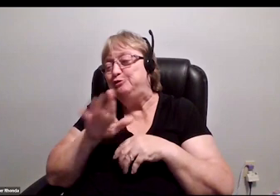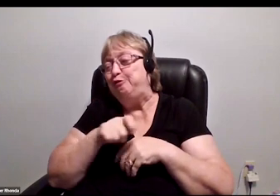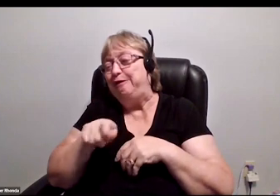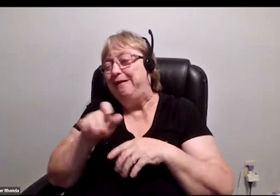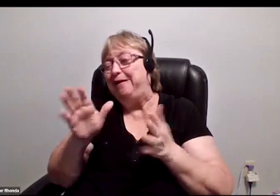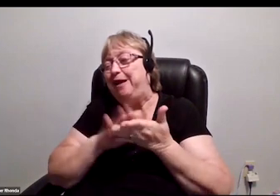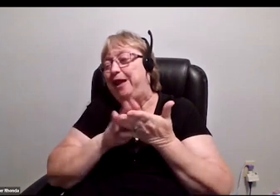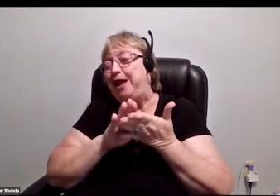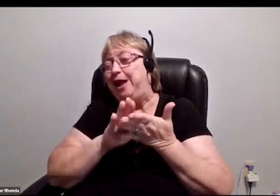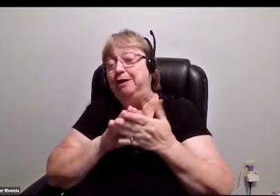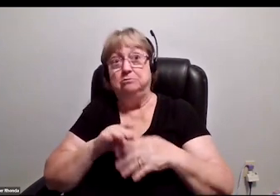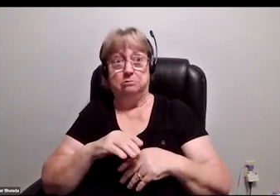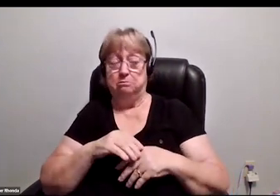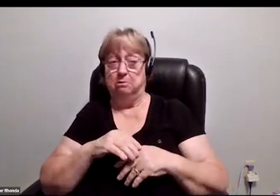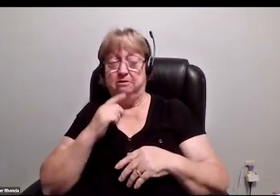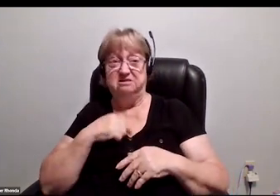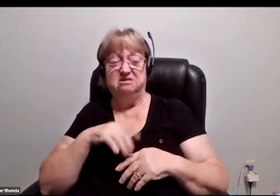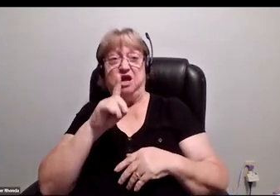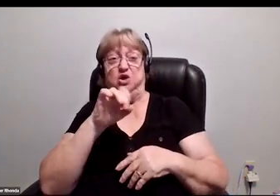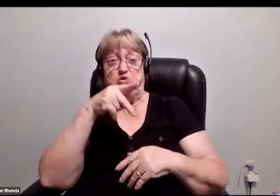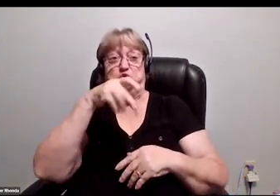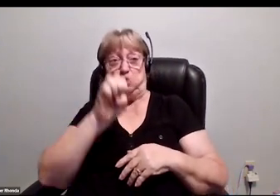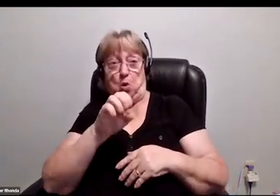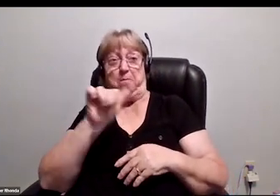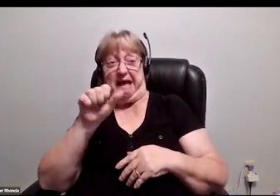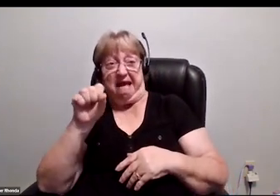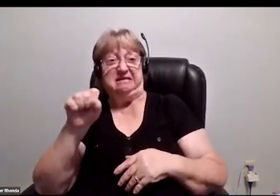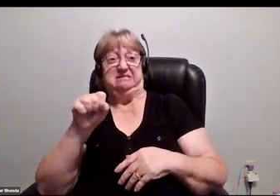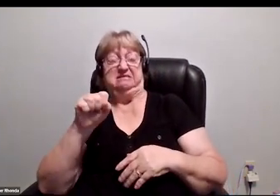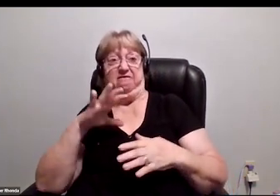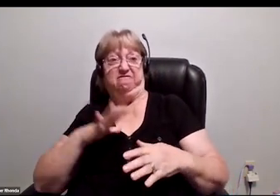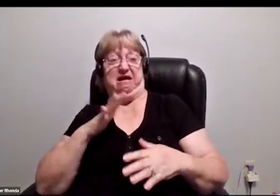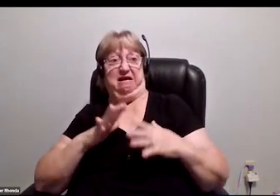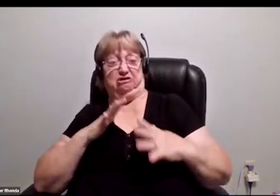No, this is a dope ass adult-fashion type of cane.